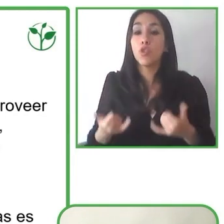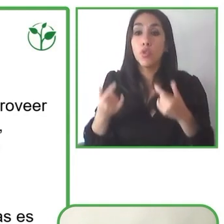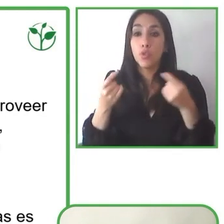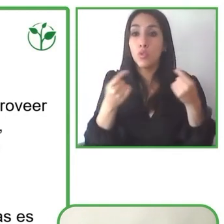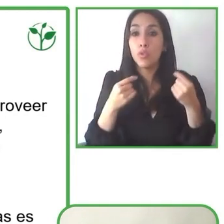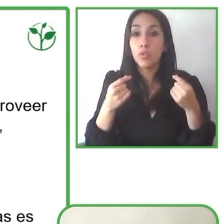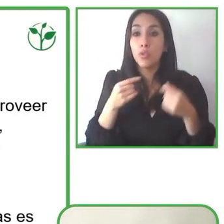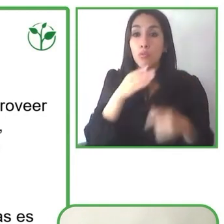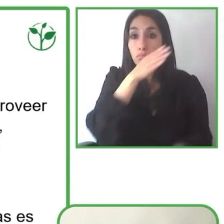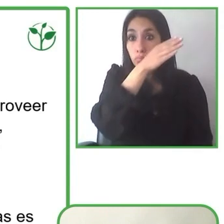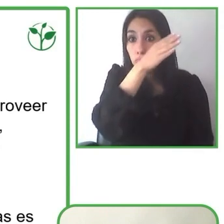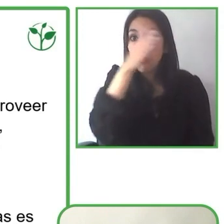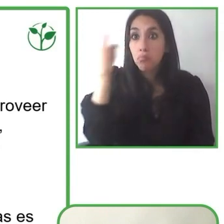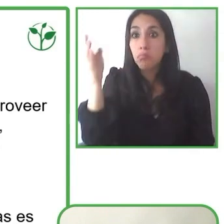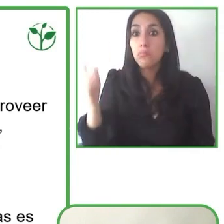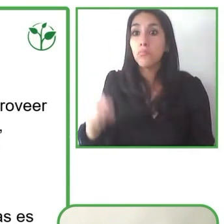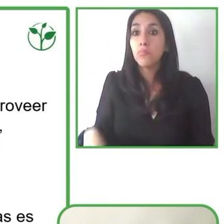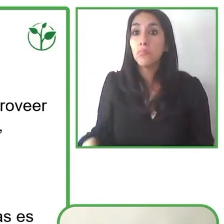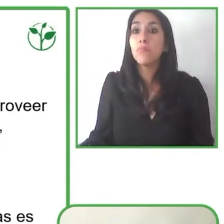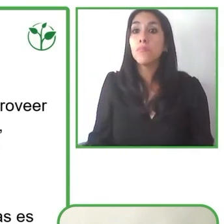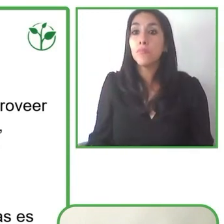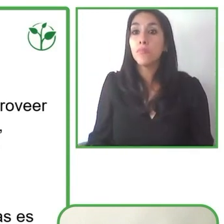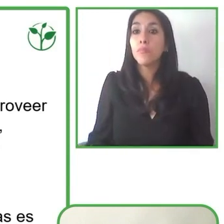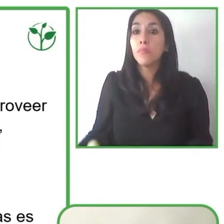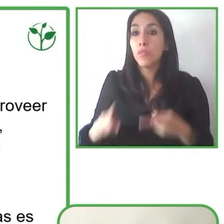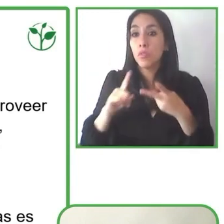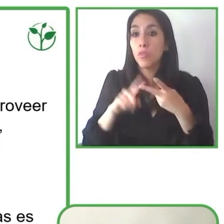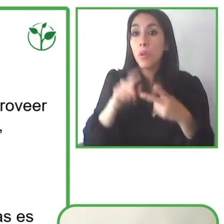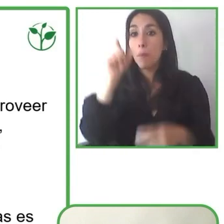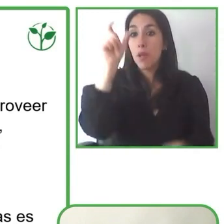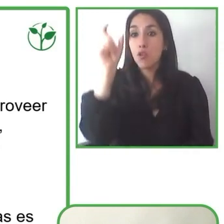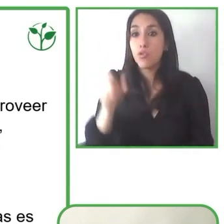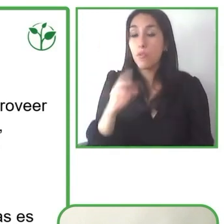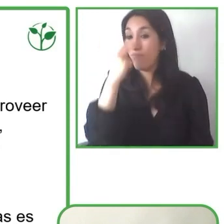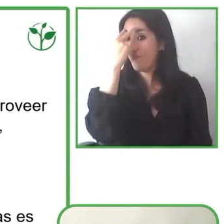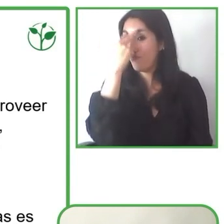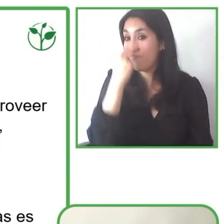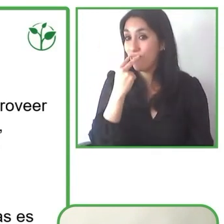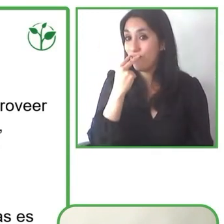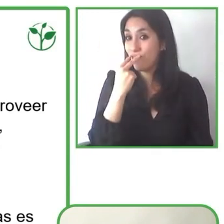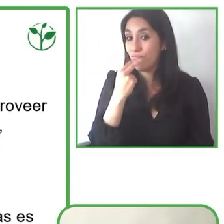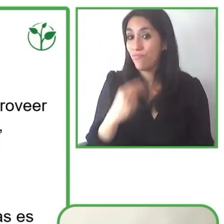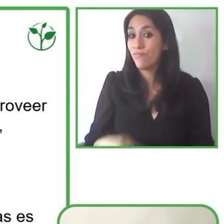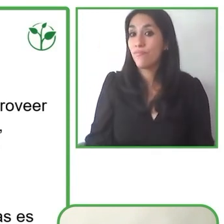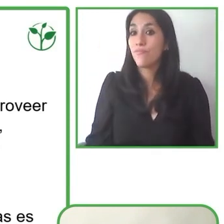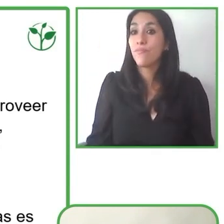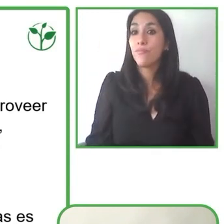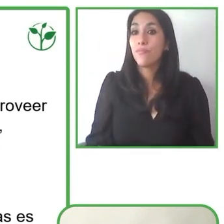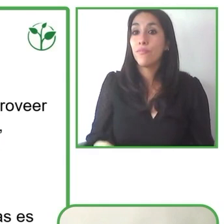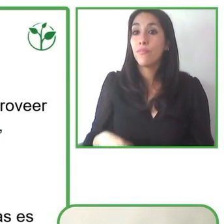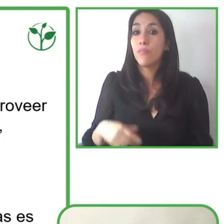for people who are blind or with visual impairments. And then before the pandemic began,